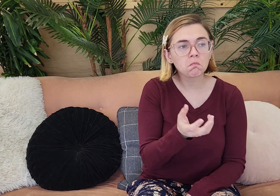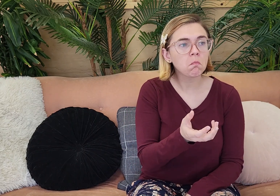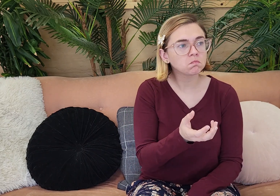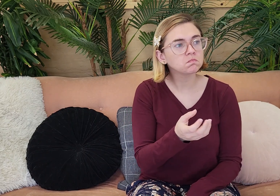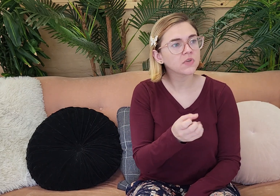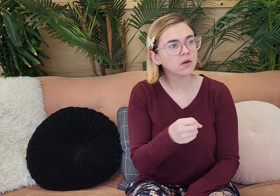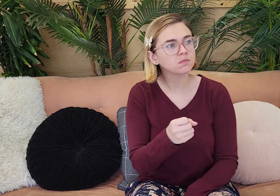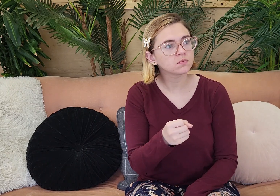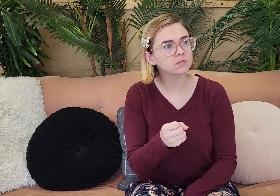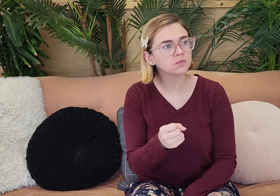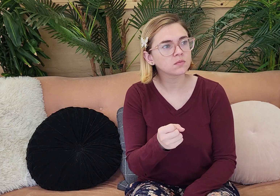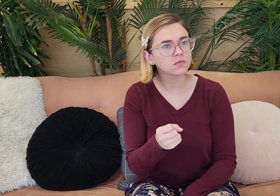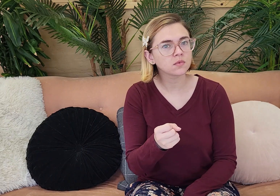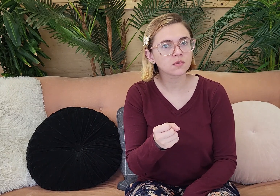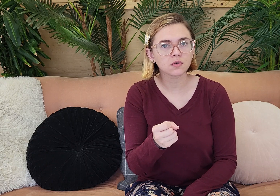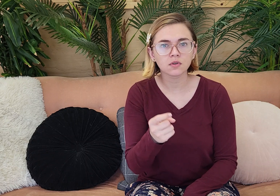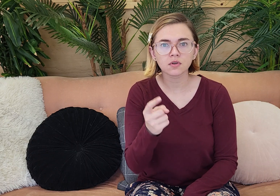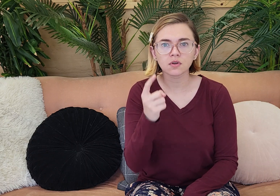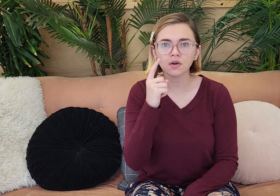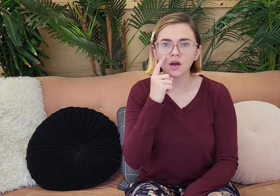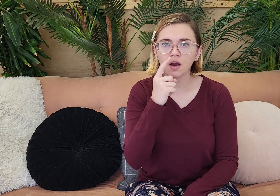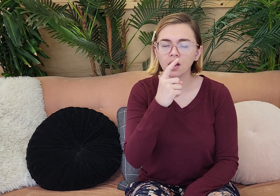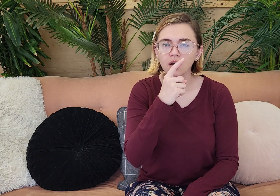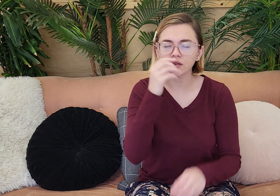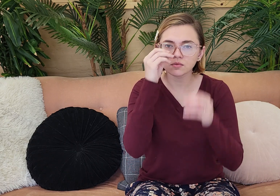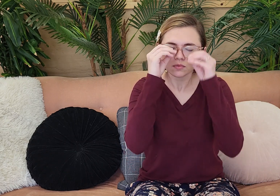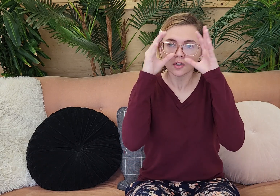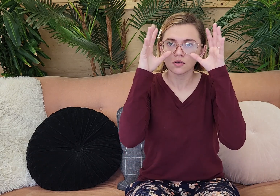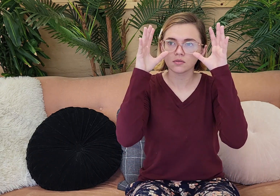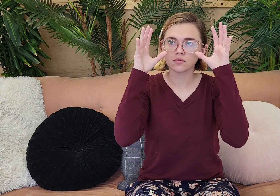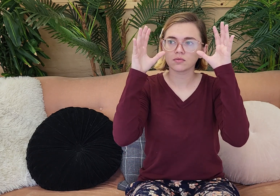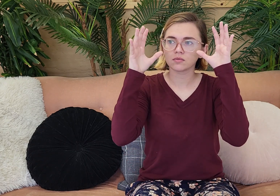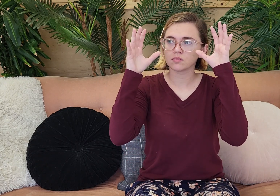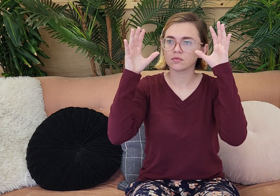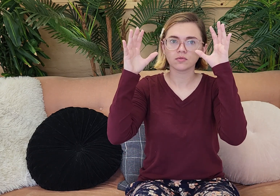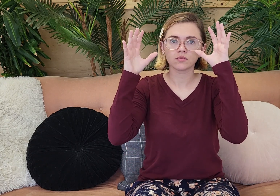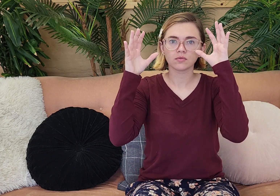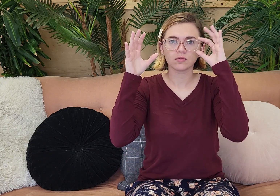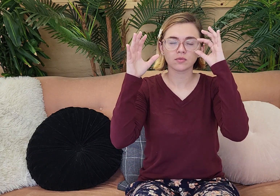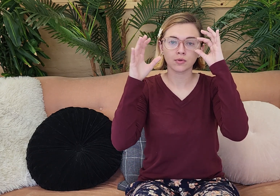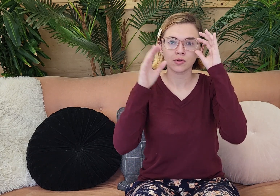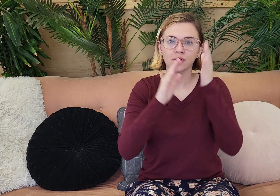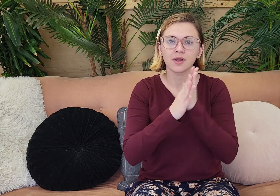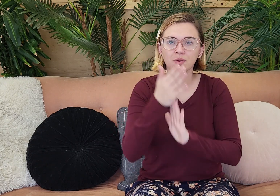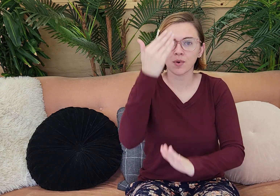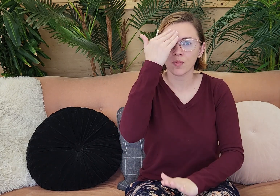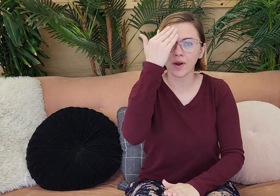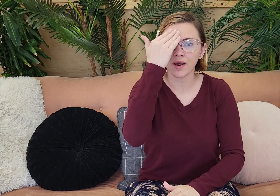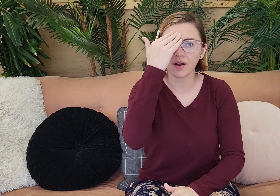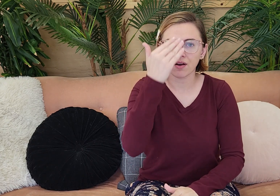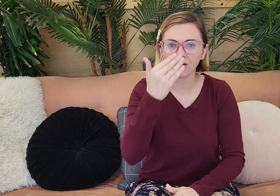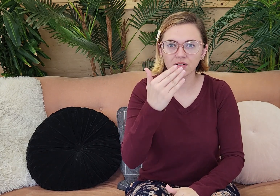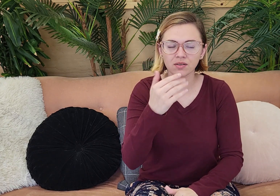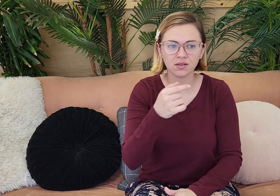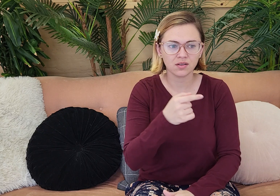took a bite of the apple. He said, "Yeah. That's good." And then suddenly their eyes were open and they become